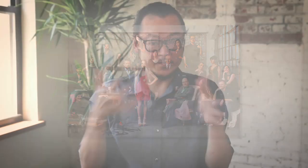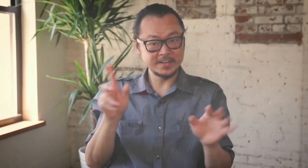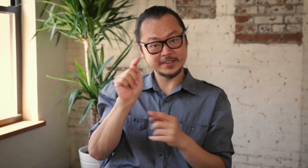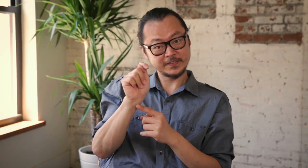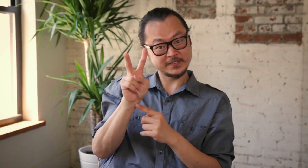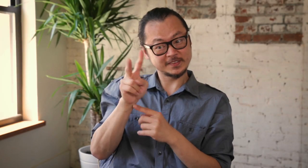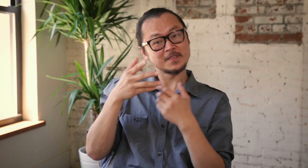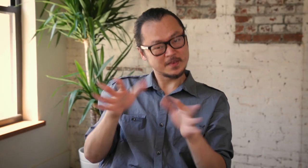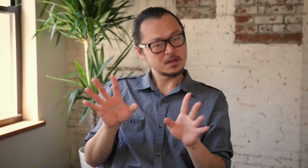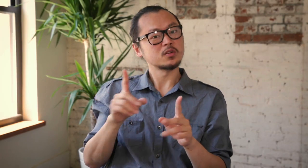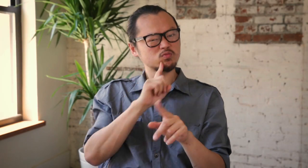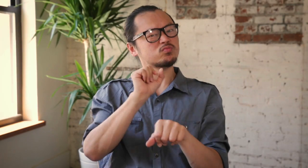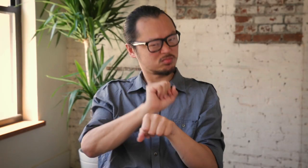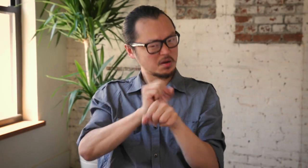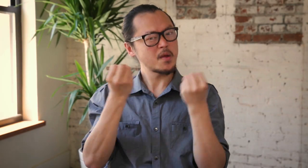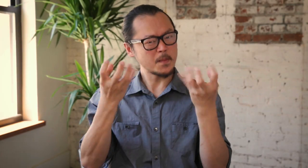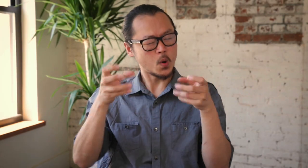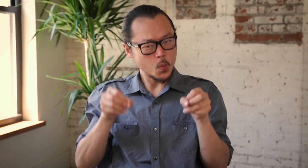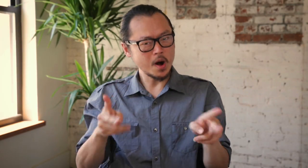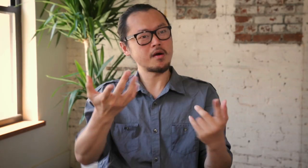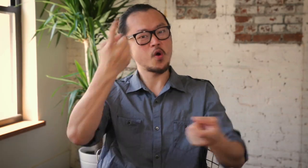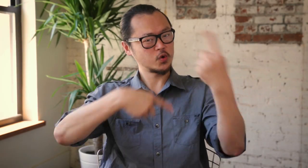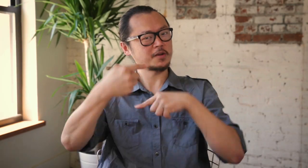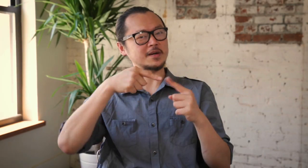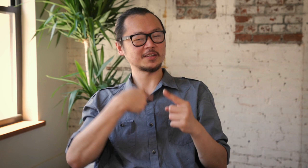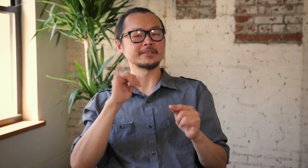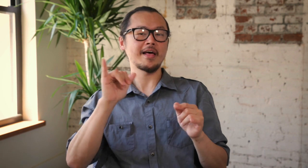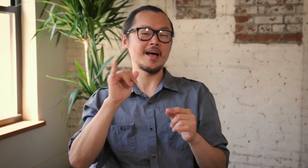After the show, many opportunities came to me.